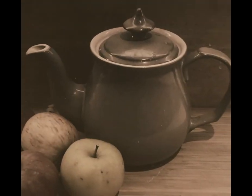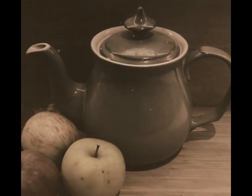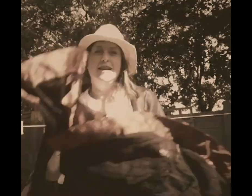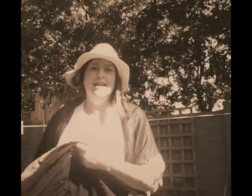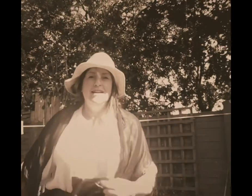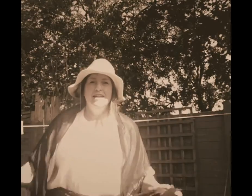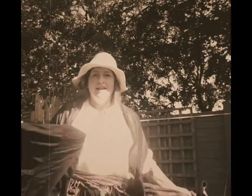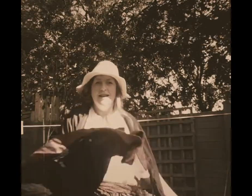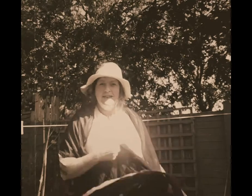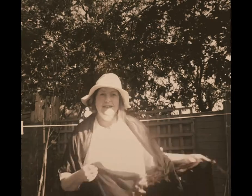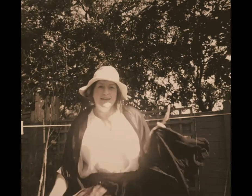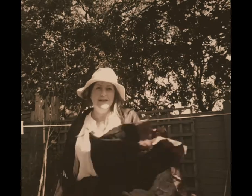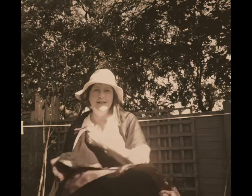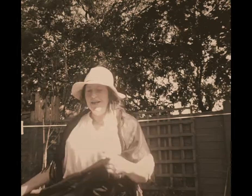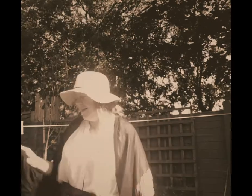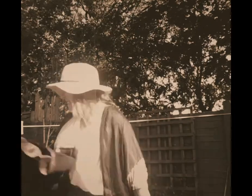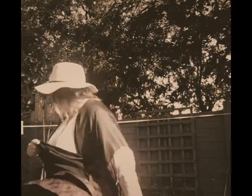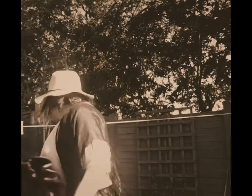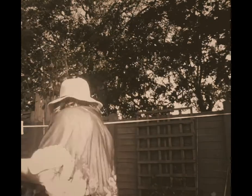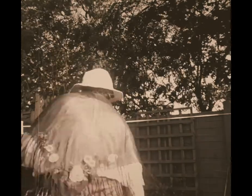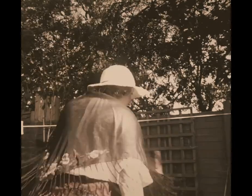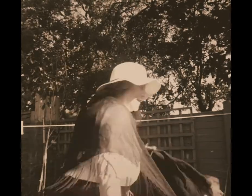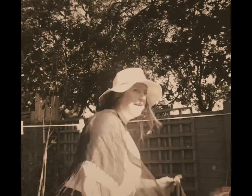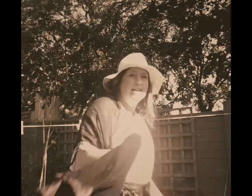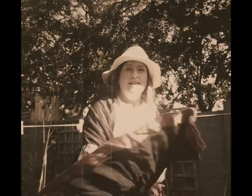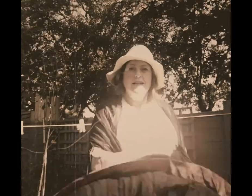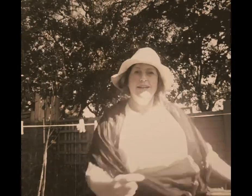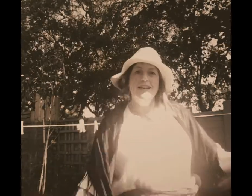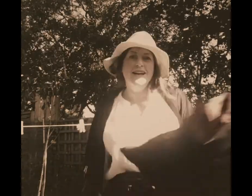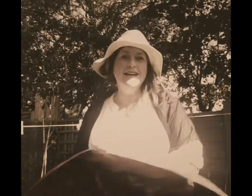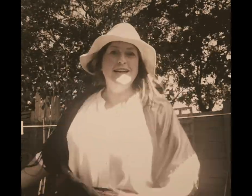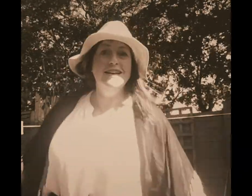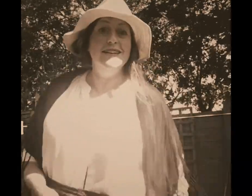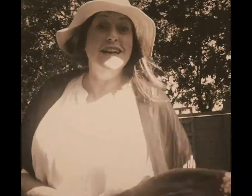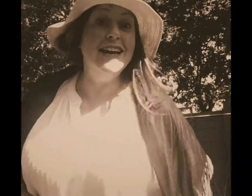With me tee-aye-o, tee-aye-o, tee-aye-ee-aye-o